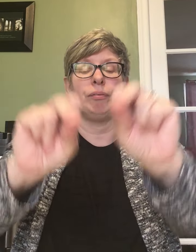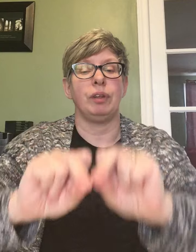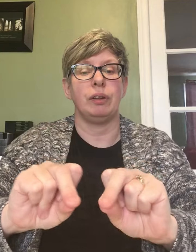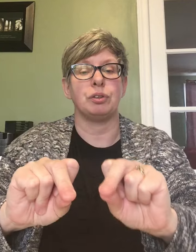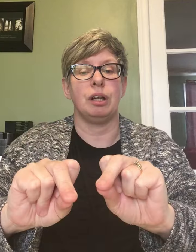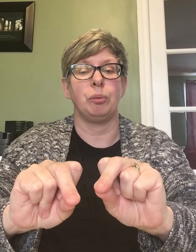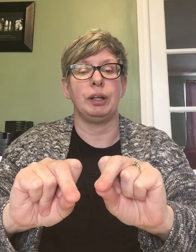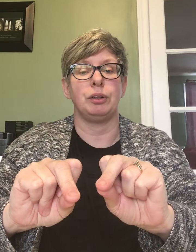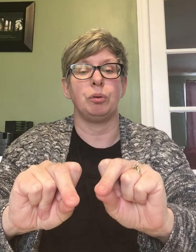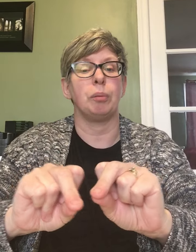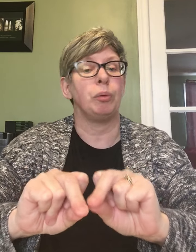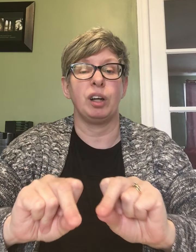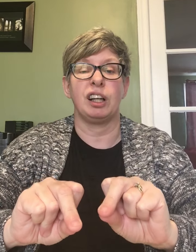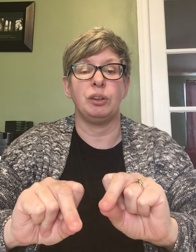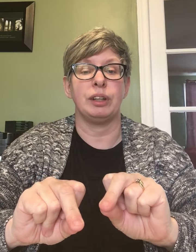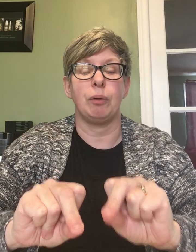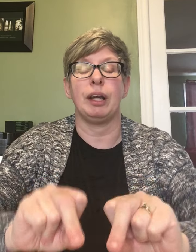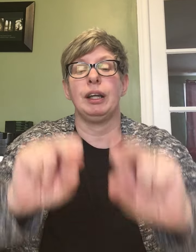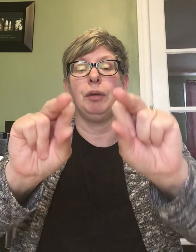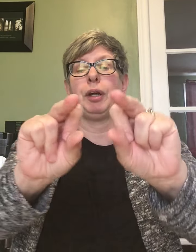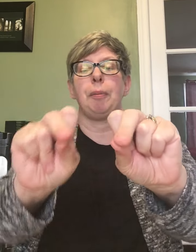There's another way to do her but we're not gonna do it that way. Here we go